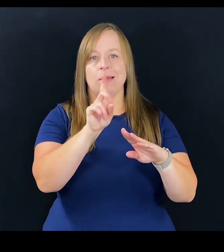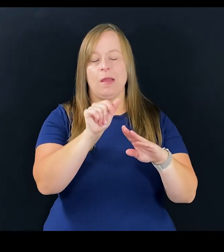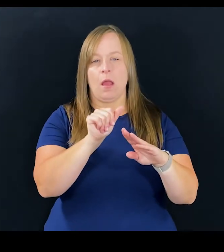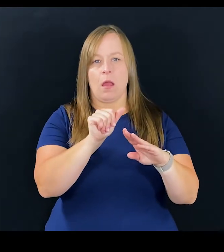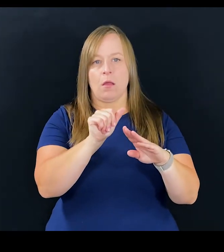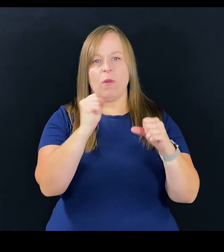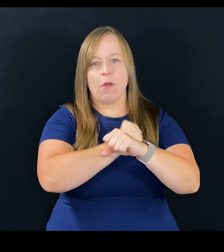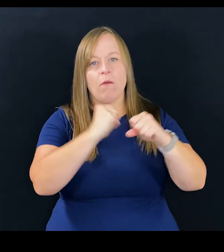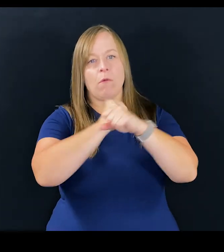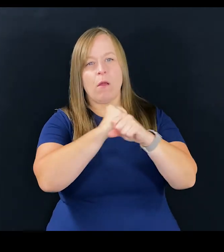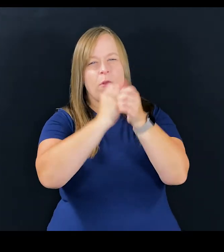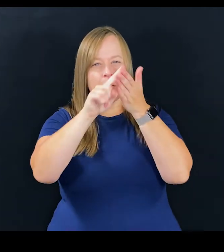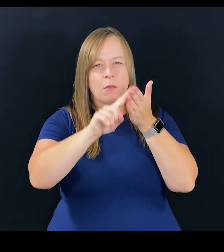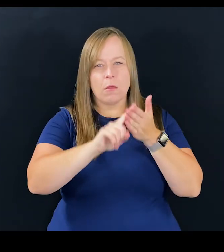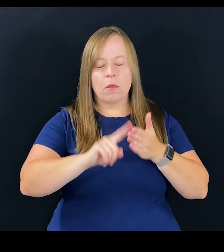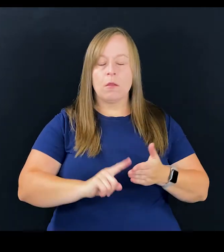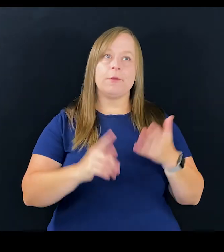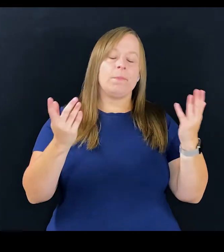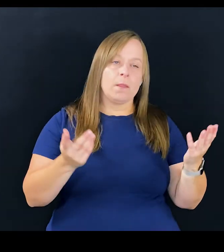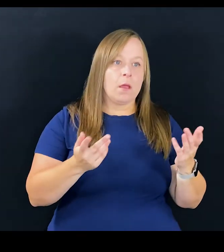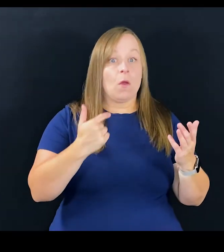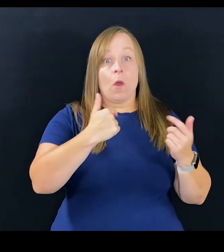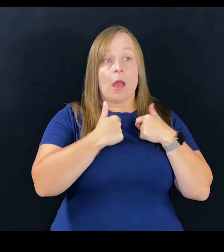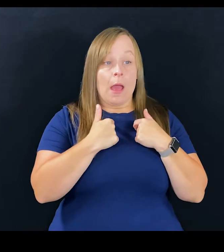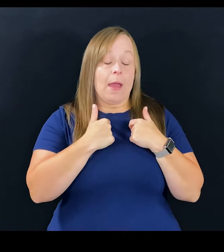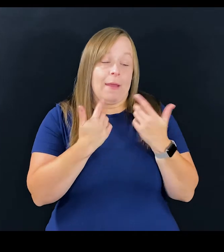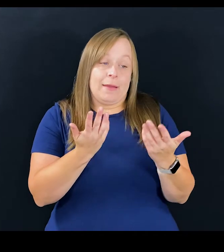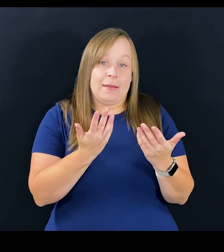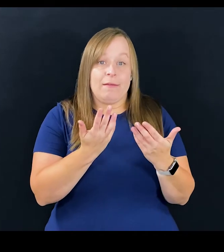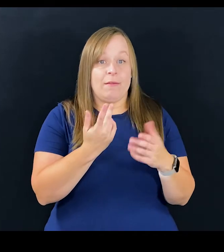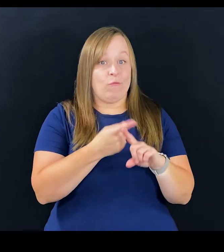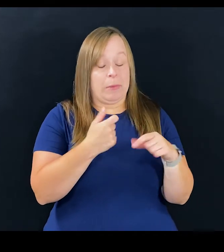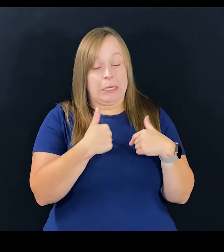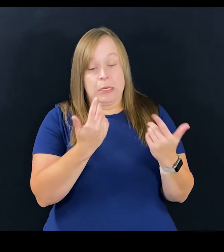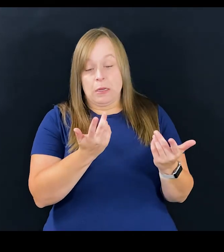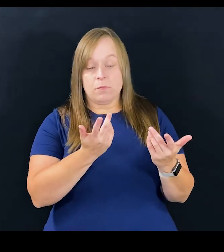by this law. And what I, for me,